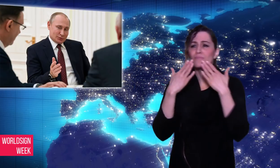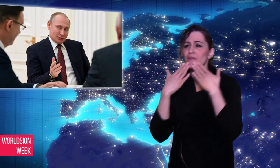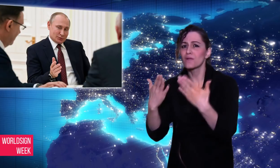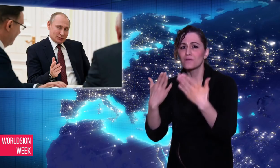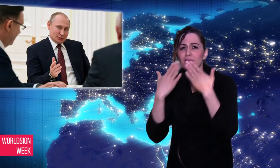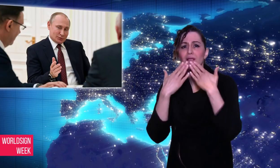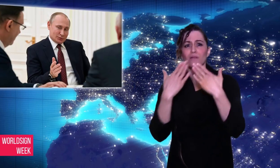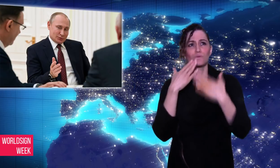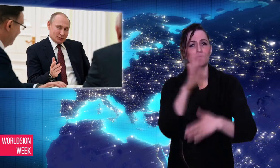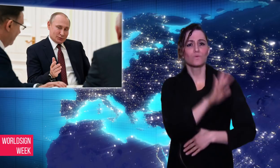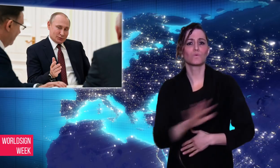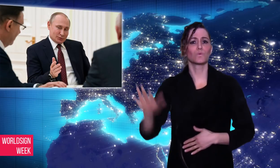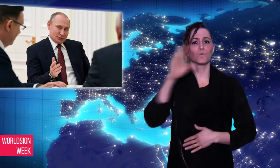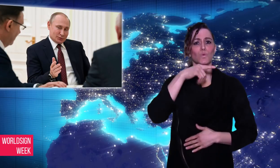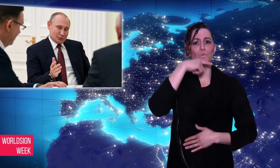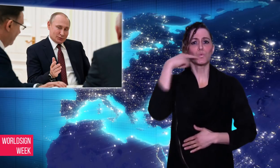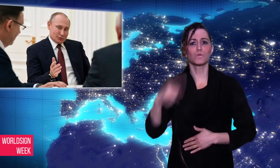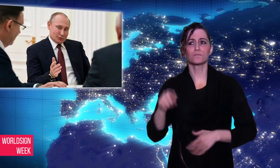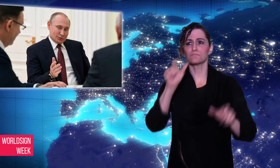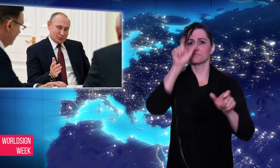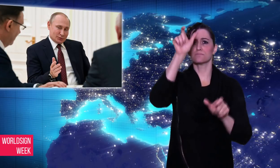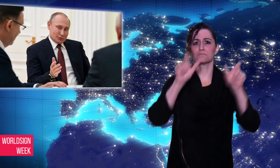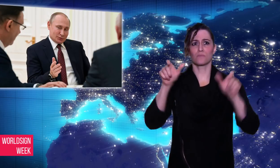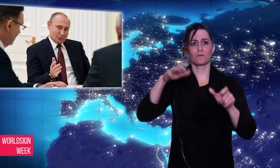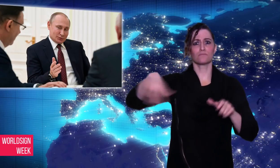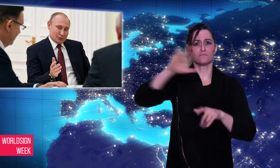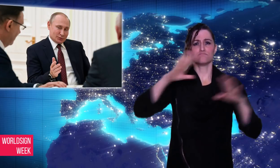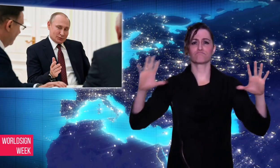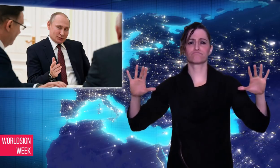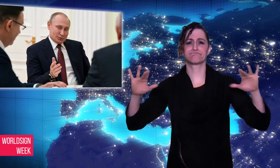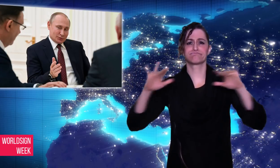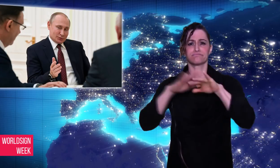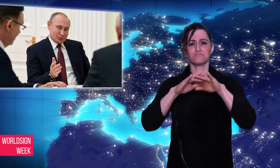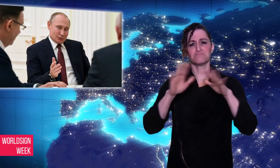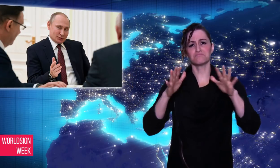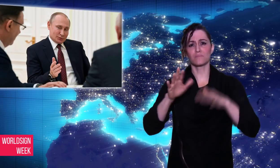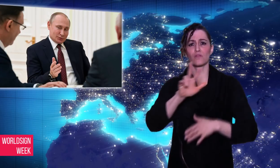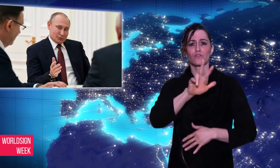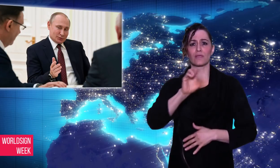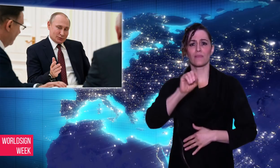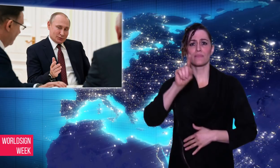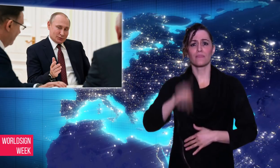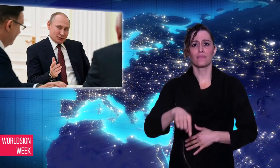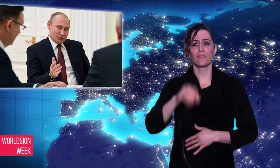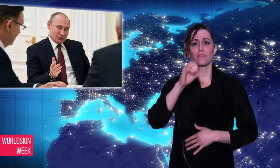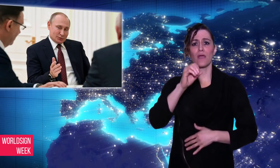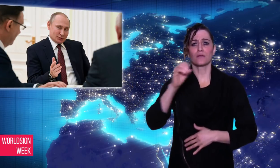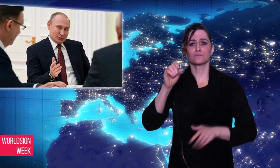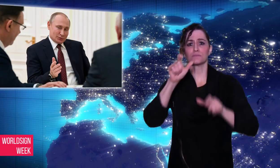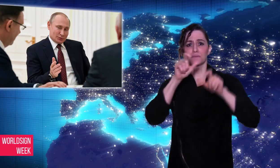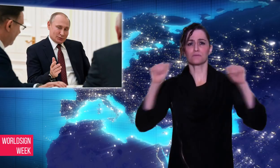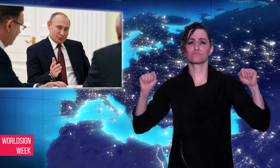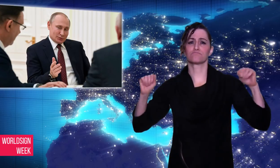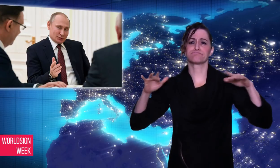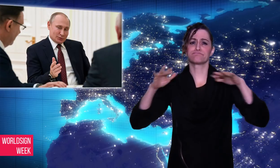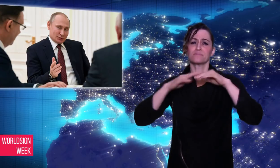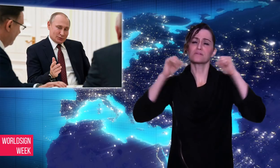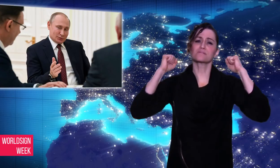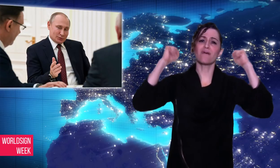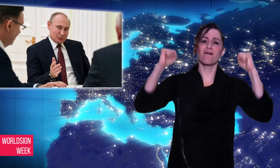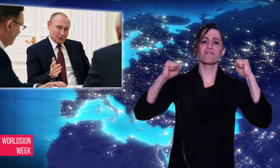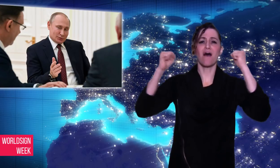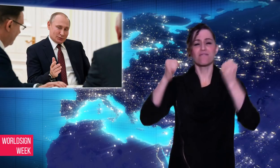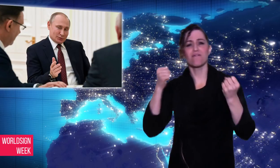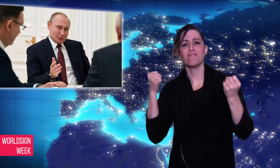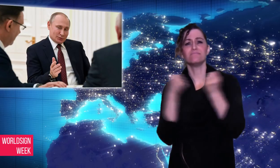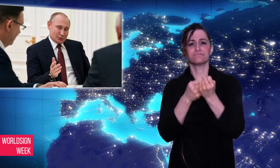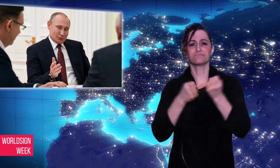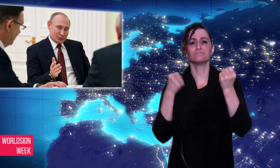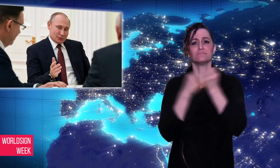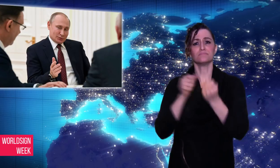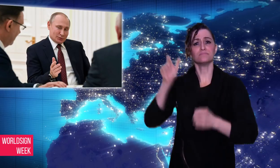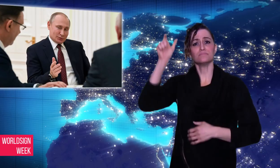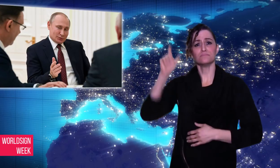Putin as he thanked them for their